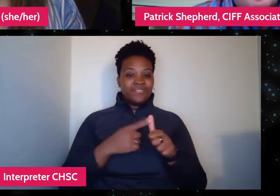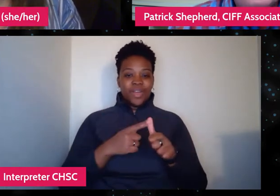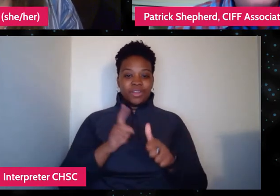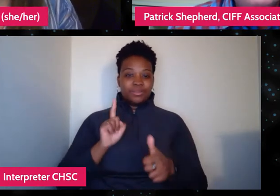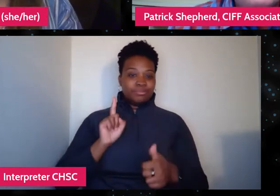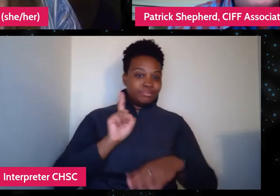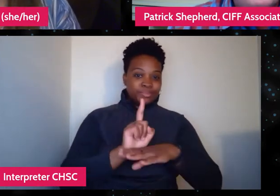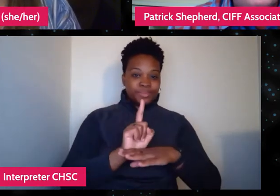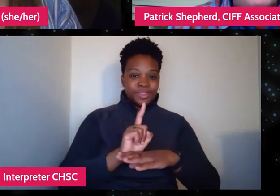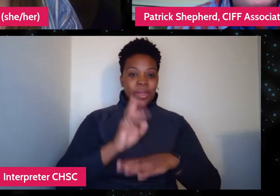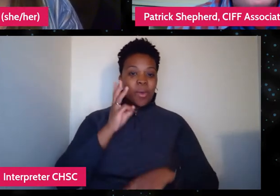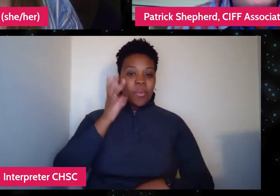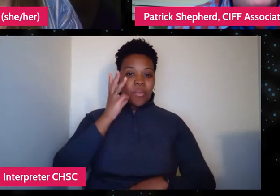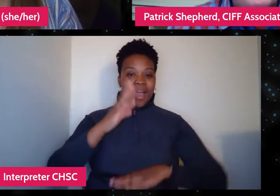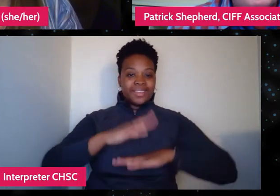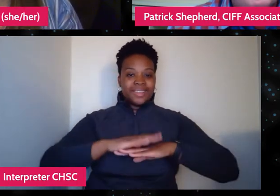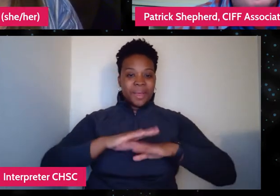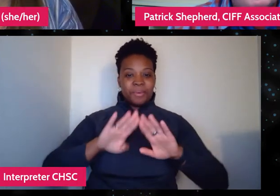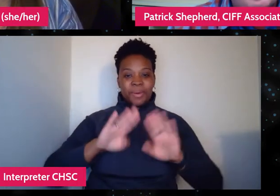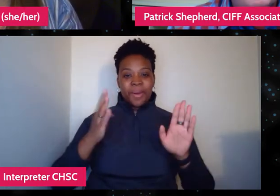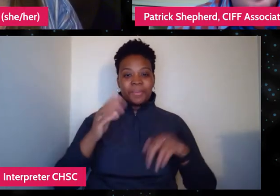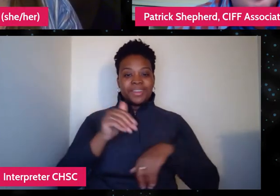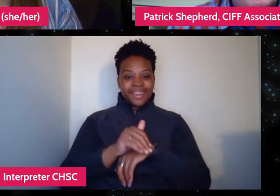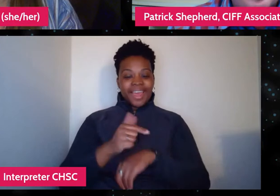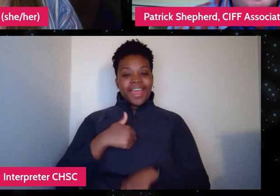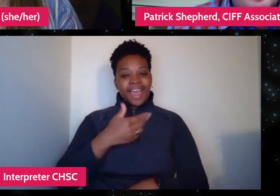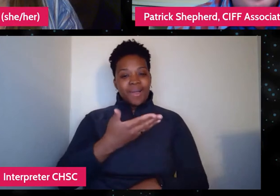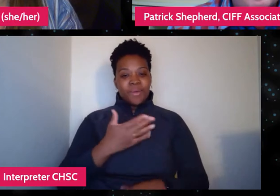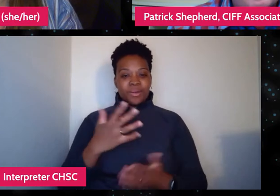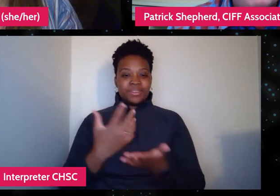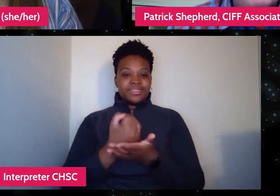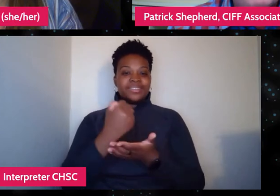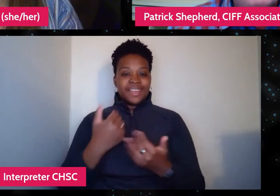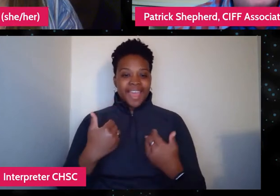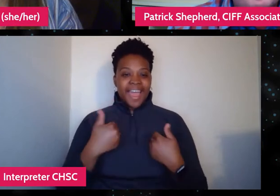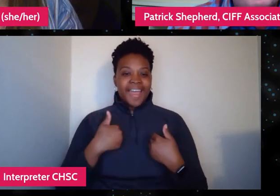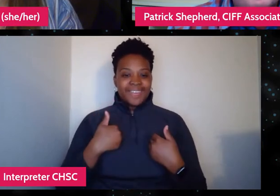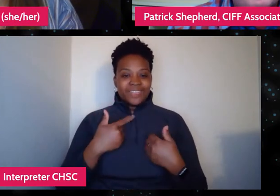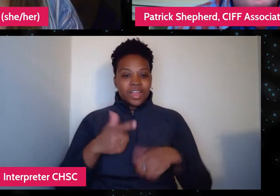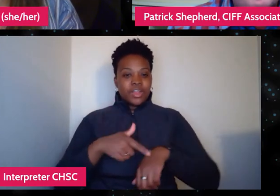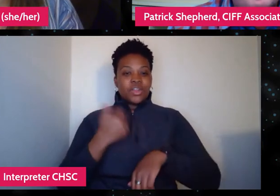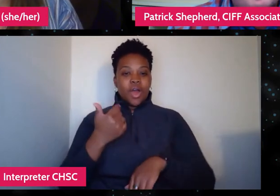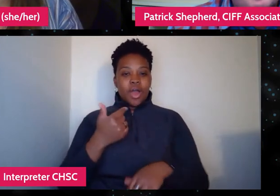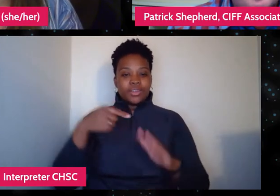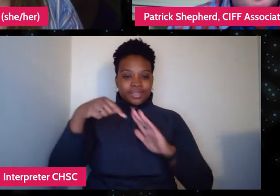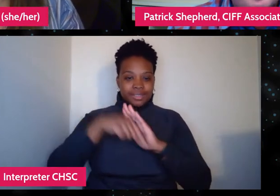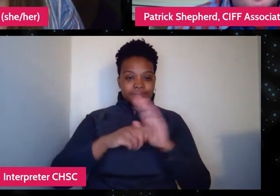So I actually really welcome the opportunity to have a longer in-depth conversation with her and,